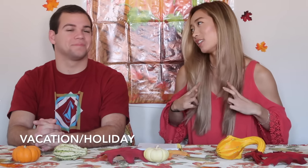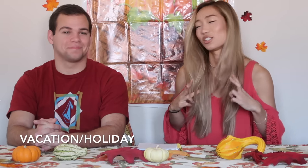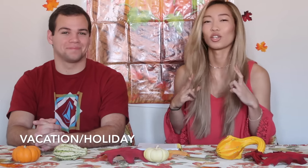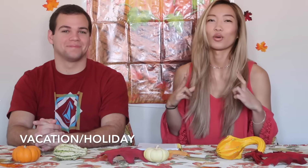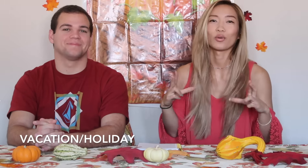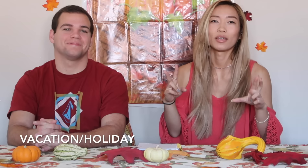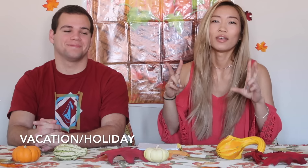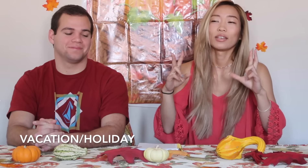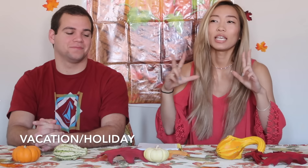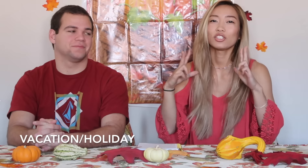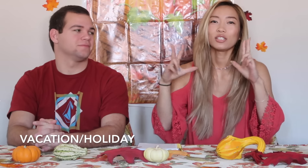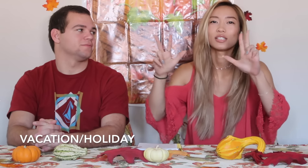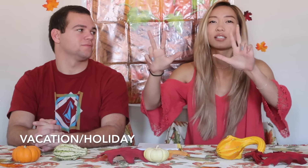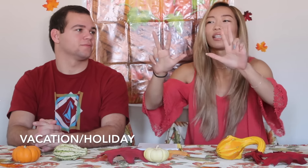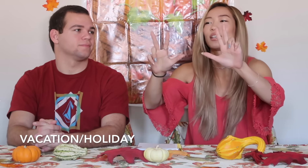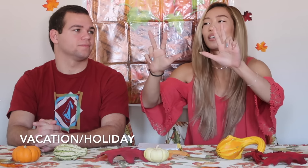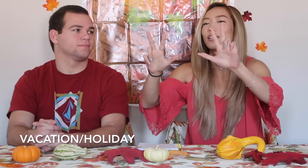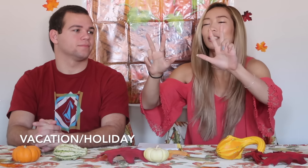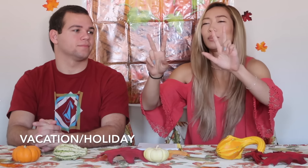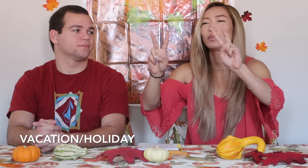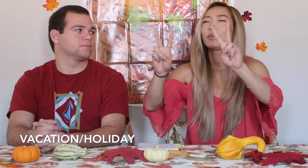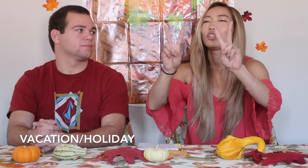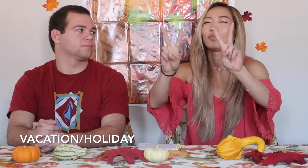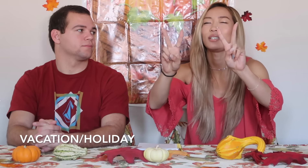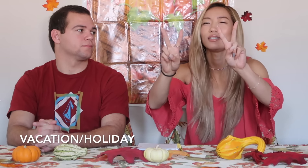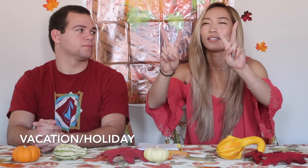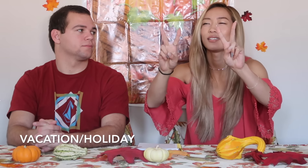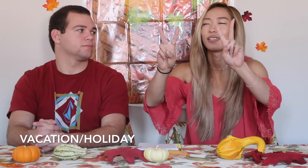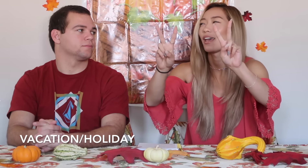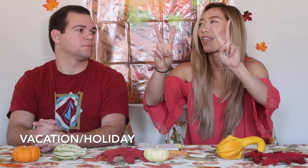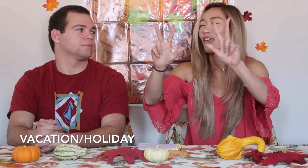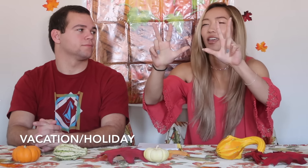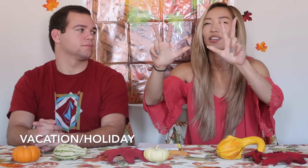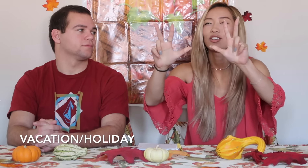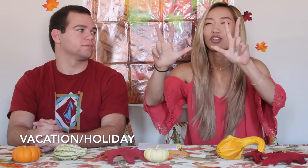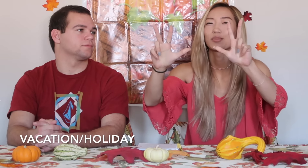so vacation is like suppose to be your "V's" then thumbs are out